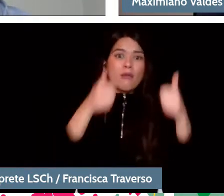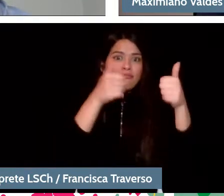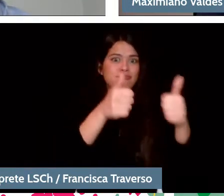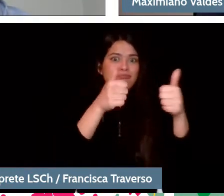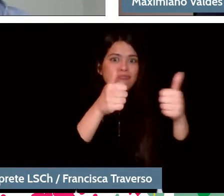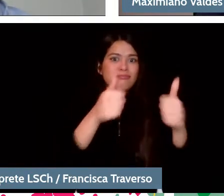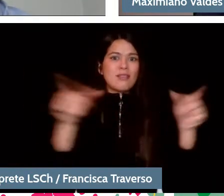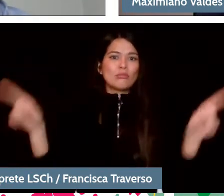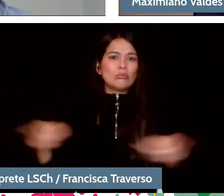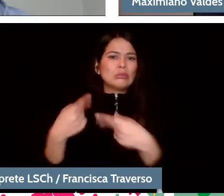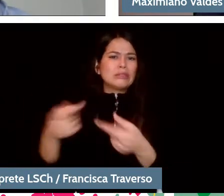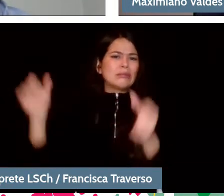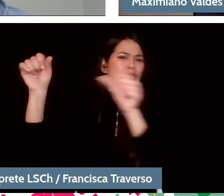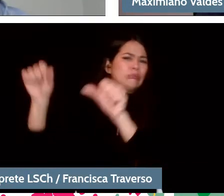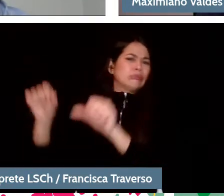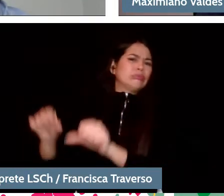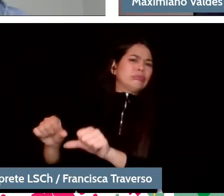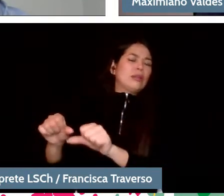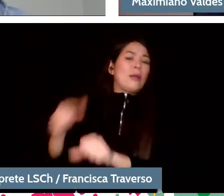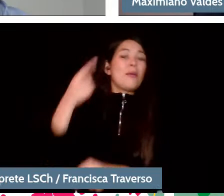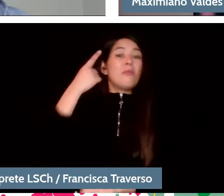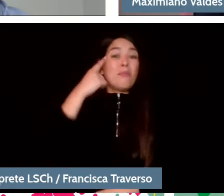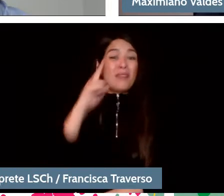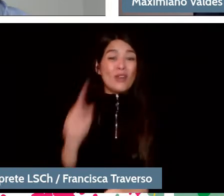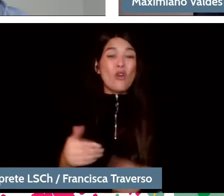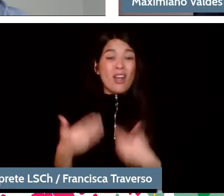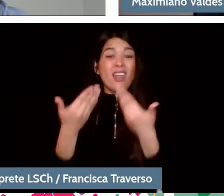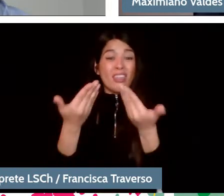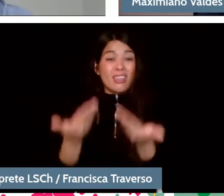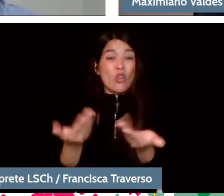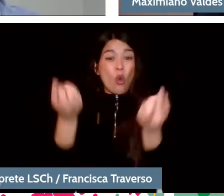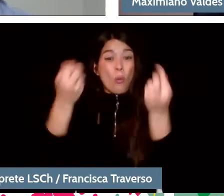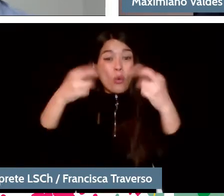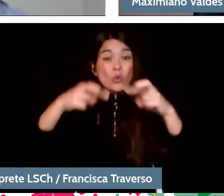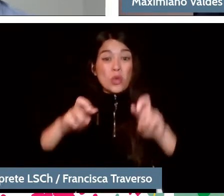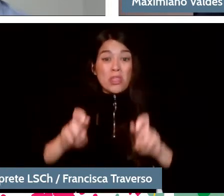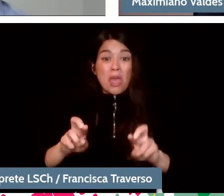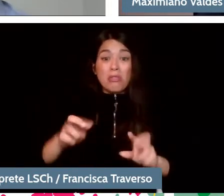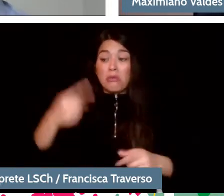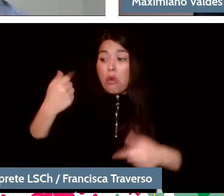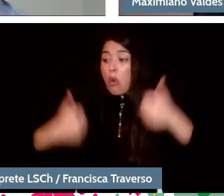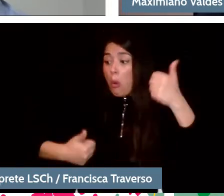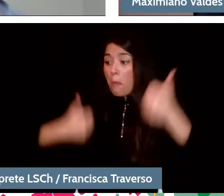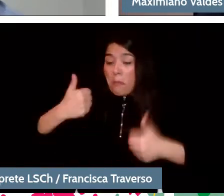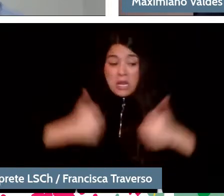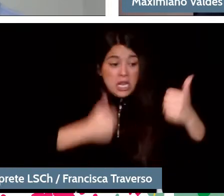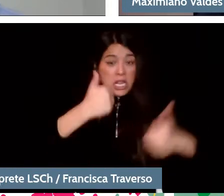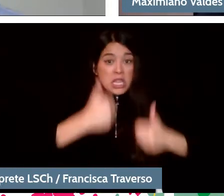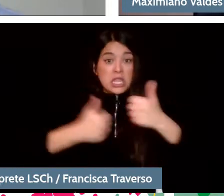But the composers were given the opportunity to say: "Look, come to compete with each other and the works that are very well written,